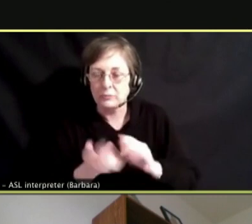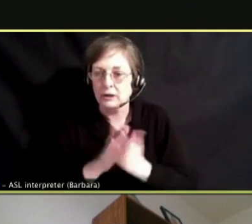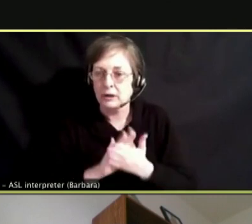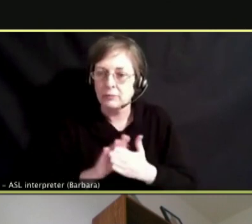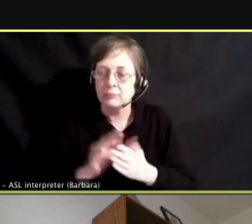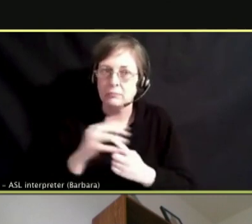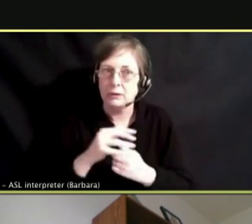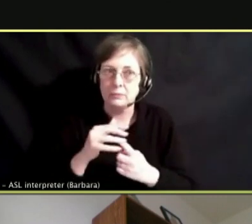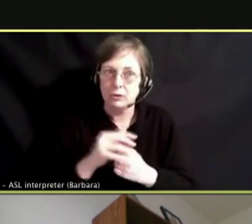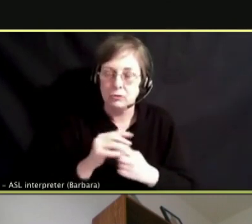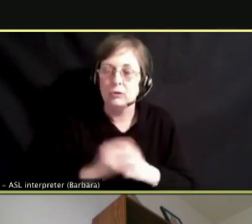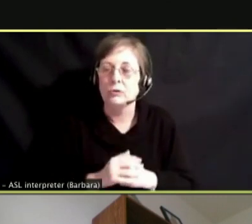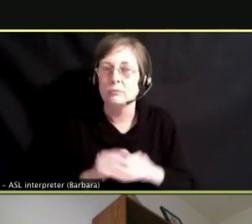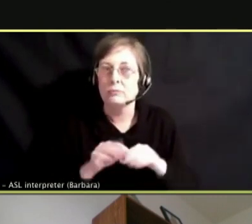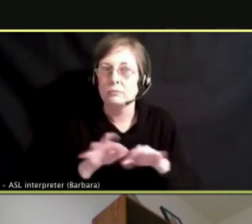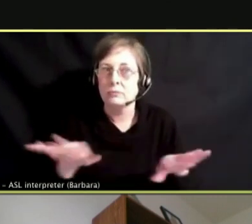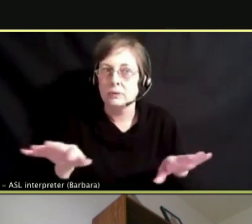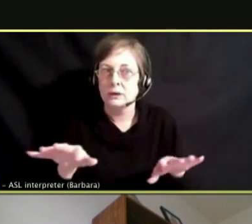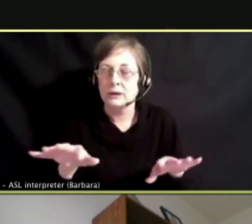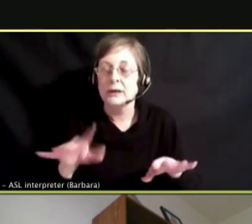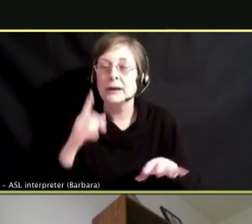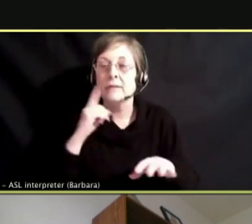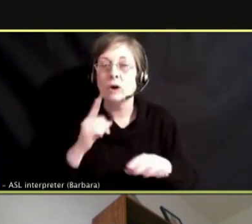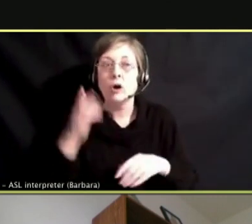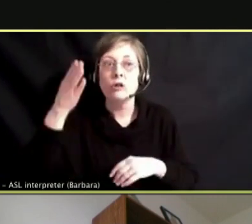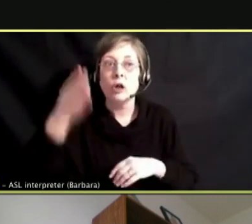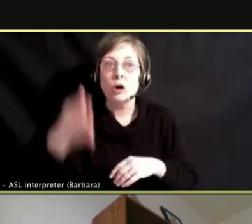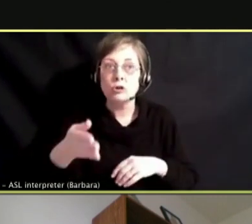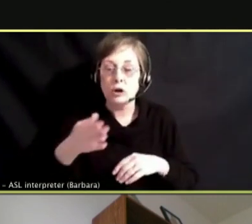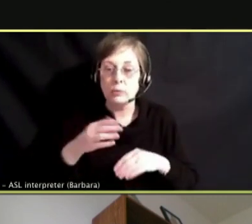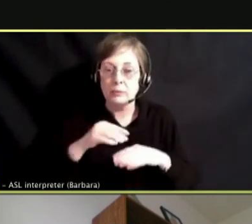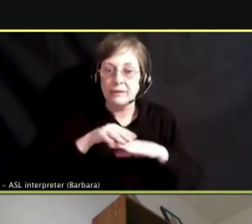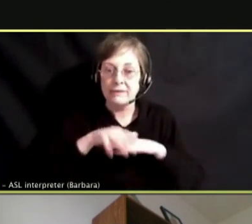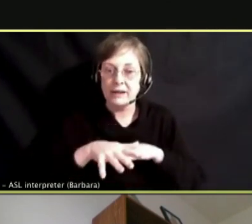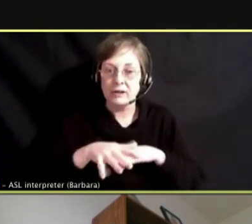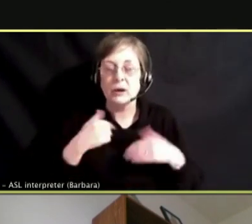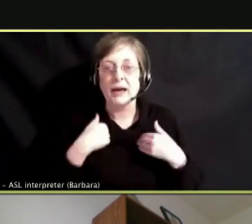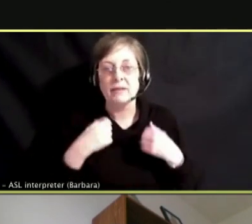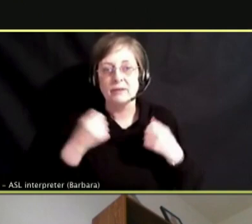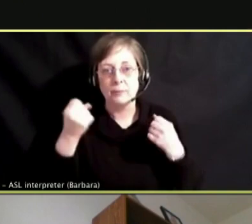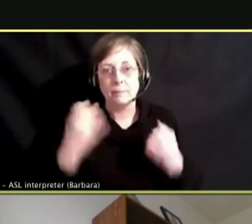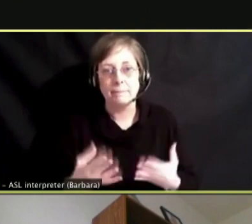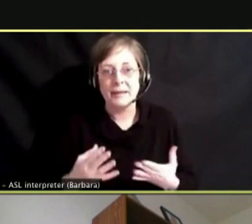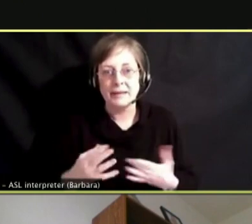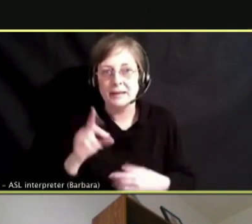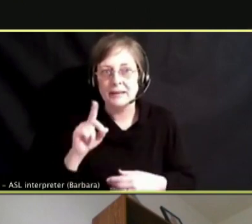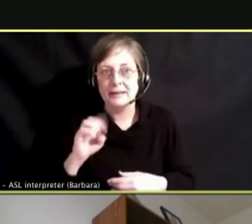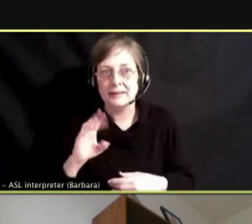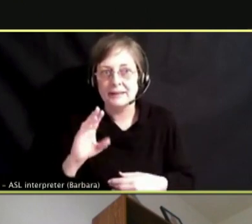REGARDING LONG-TERM EFFECTS, WE HAVE DECADES WORTH OF DATA ON SMOKING DATA, BUT NOT DECADES